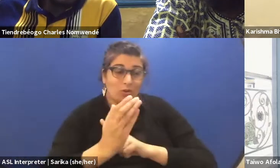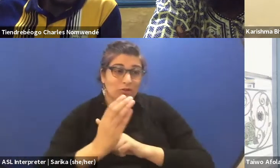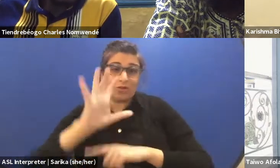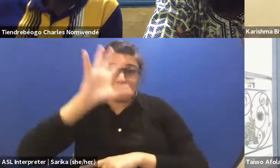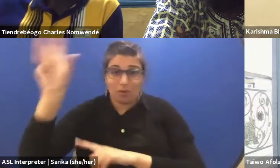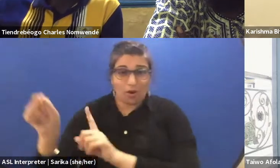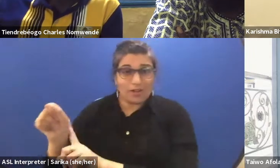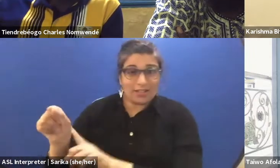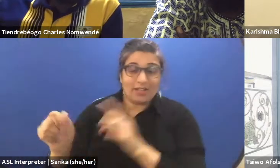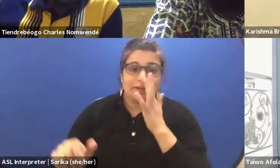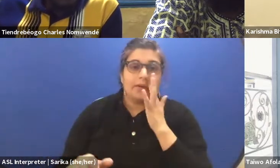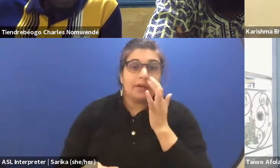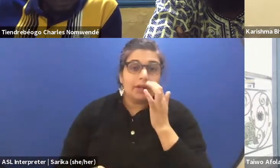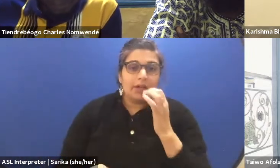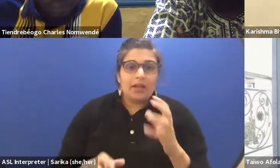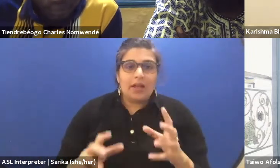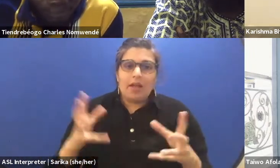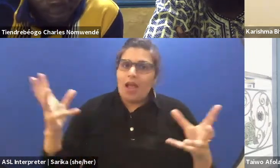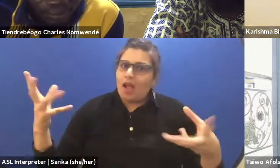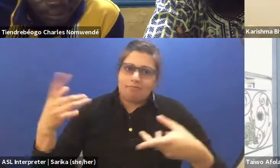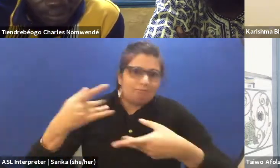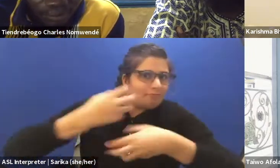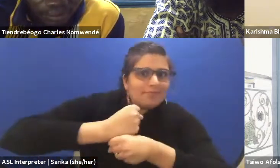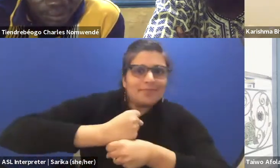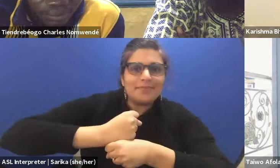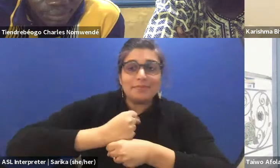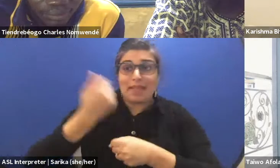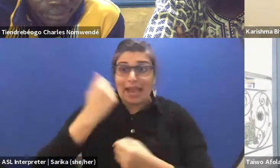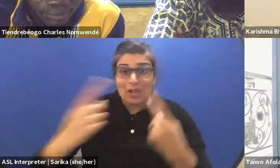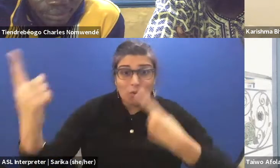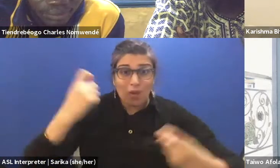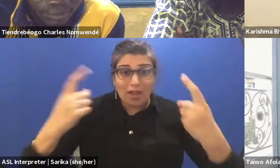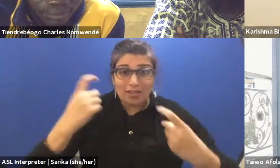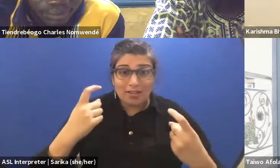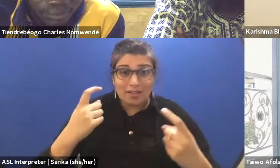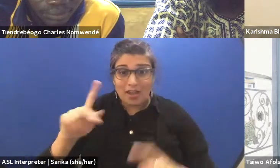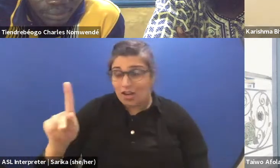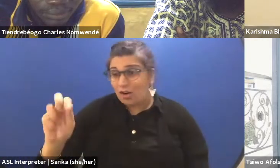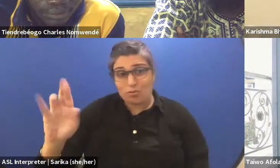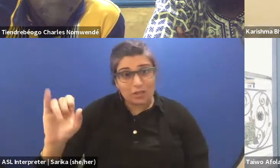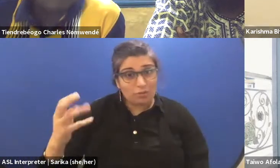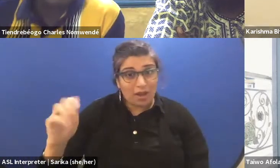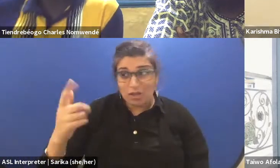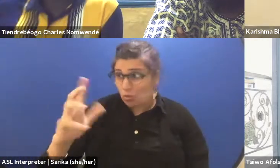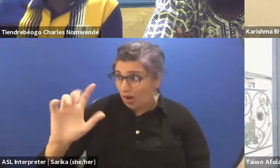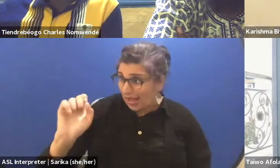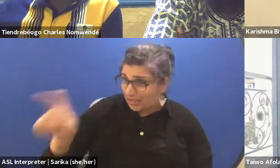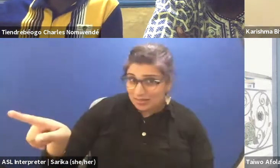Maybe to wrap this session up, is there any question that Karishma want to ask Charles or Charles want to ask Karishma?